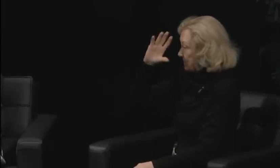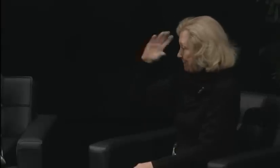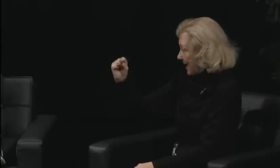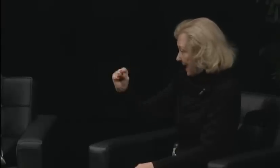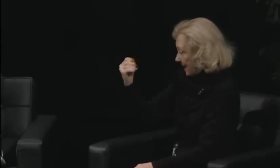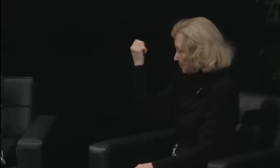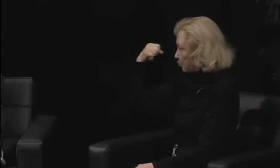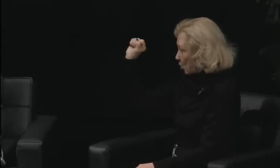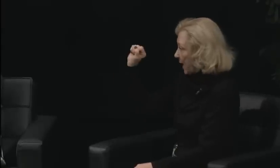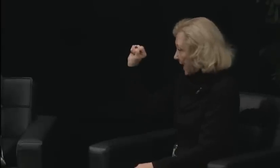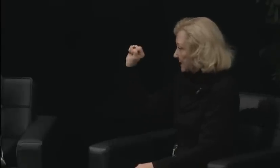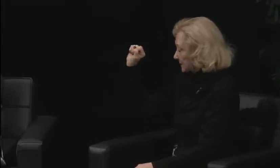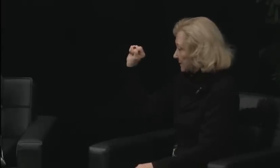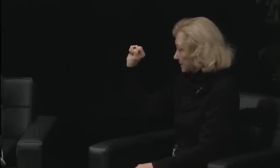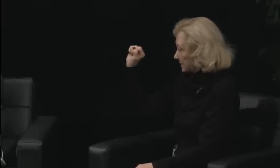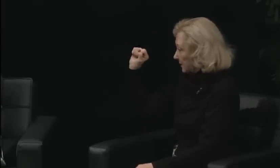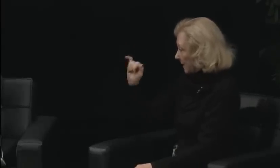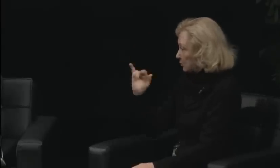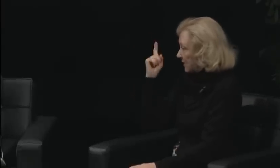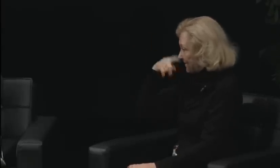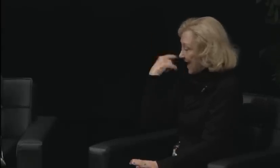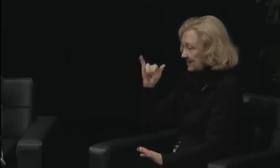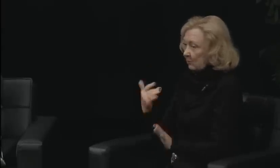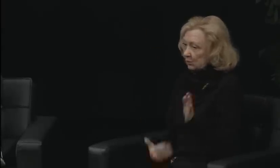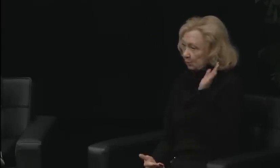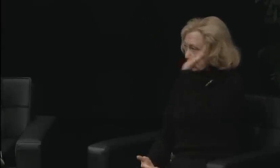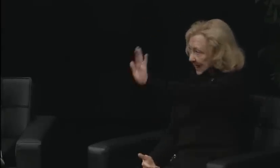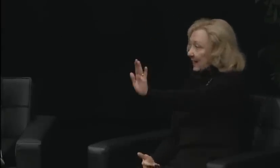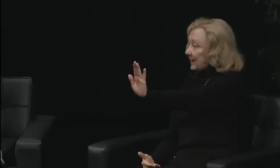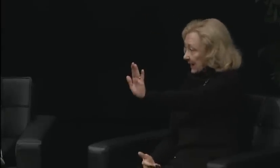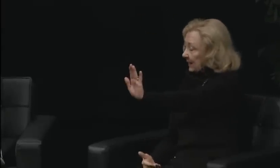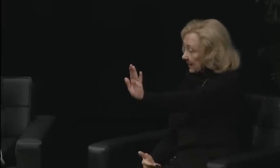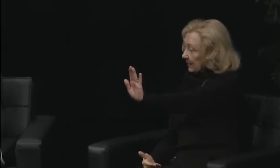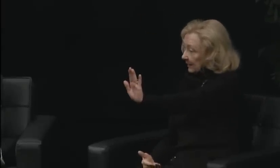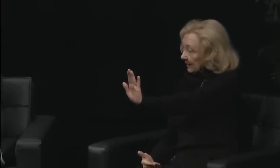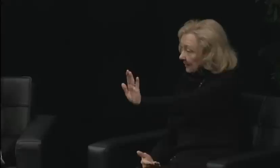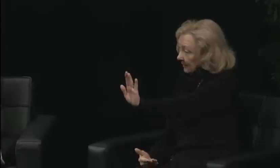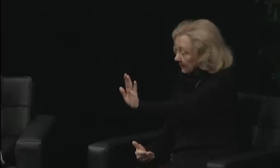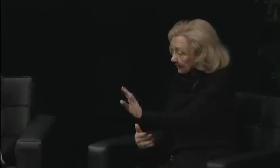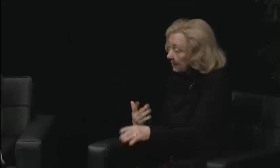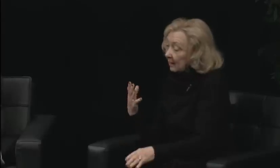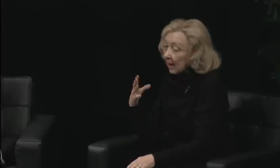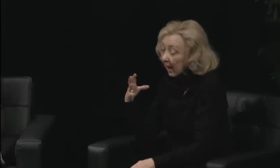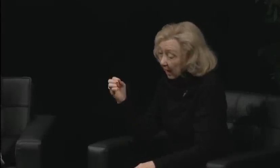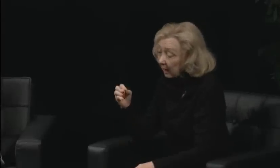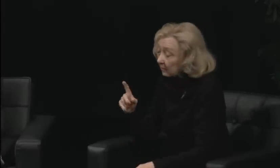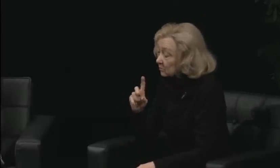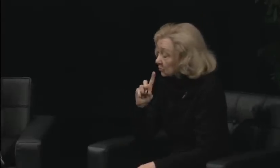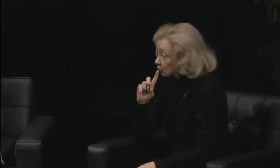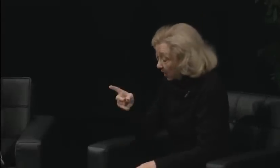and have a drink and be just fine, where women hold on to that experience and get emotional about it and hold on to it and have a harder time letting it go.